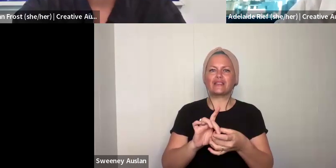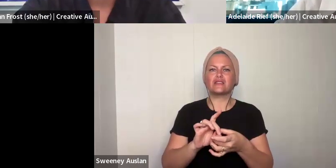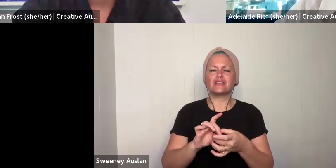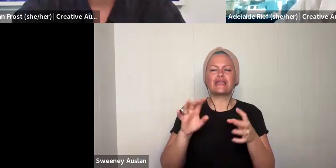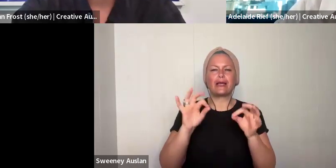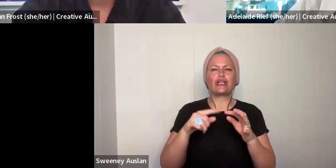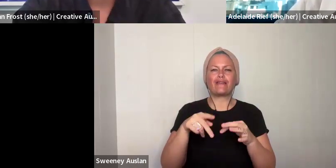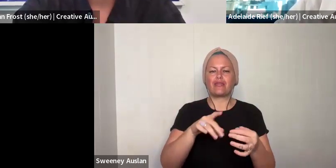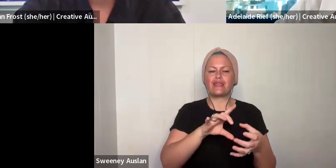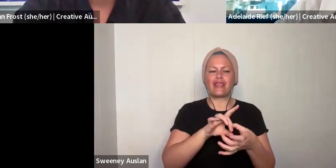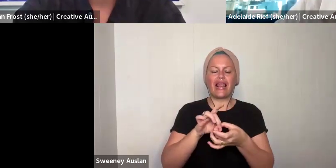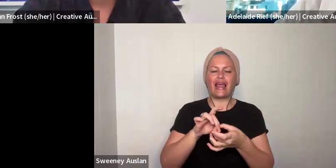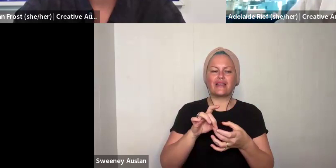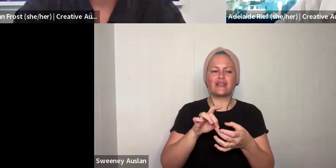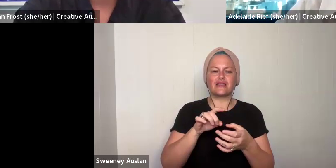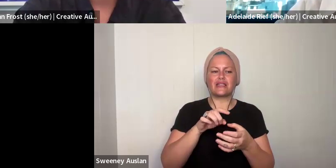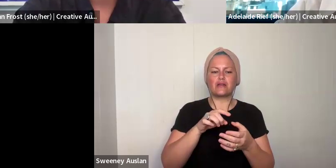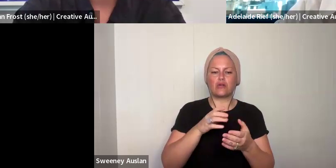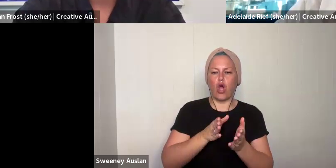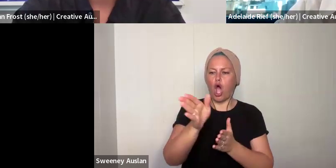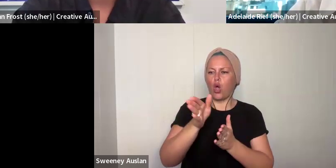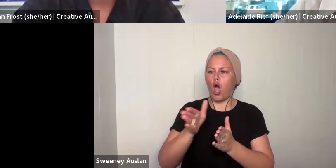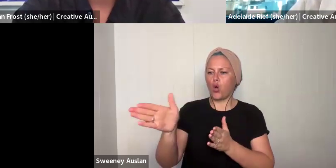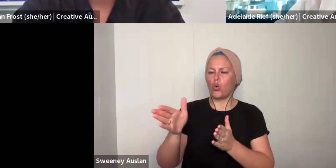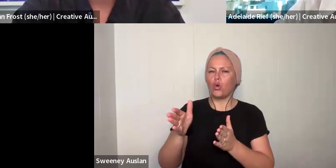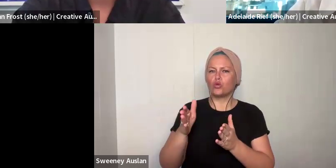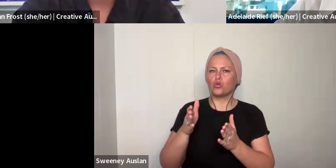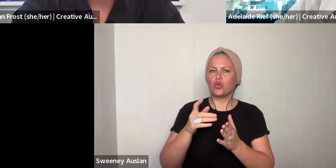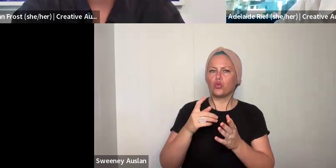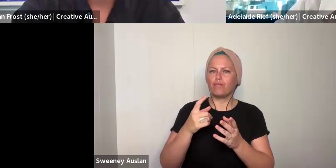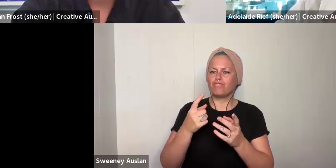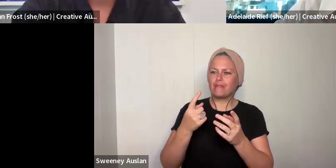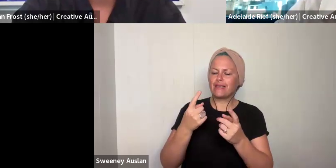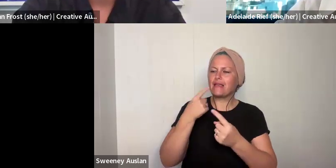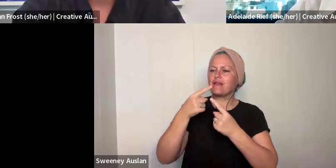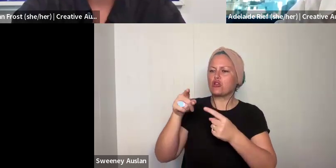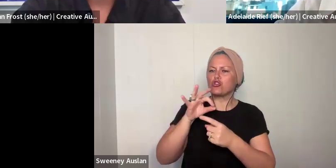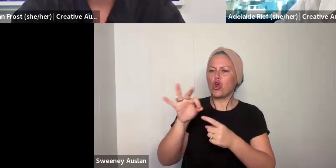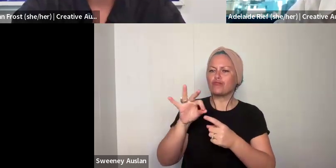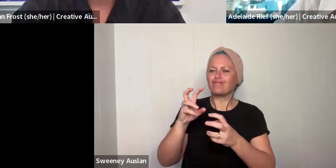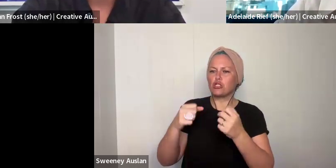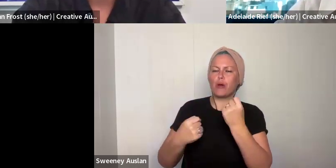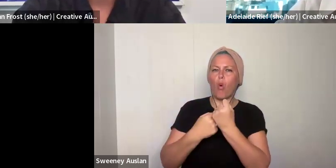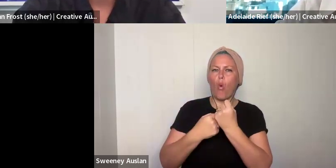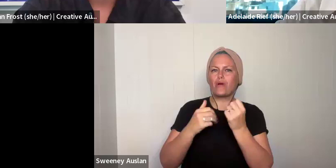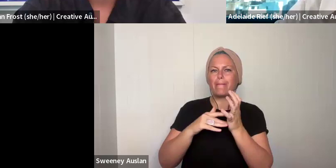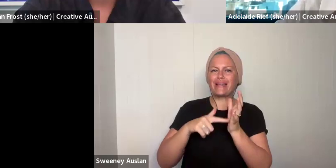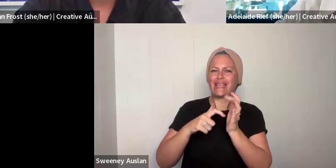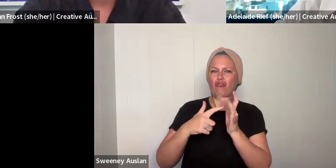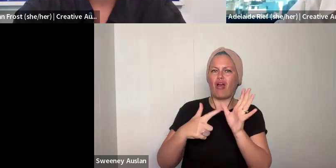a lot of links, particular if those links go out to material that is not necessarily support material.